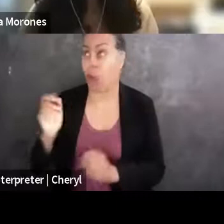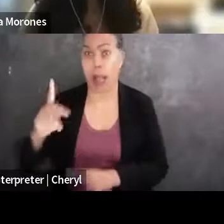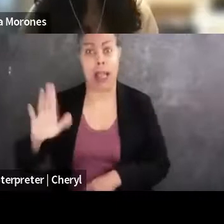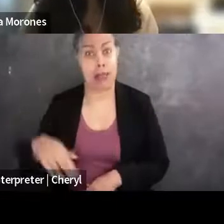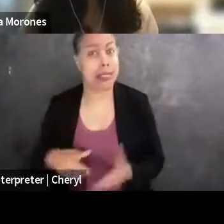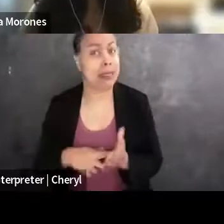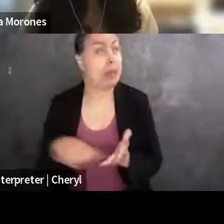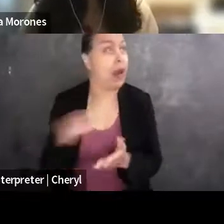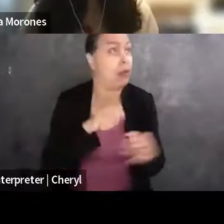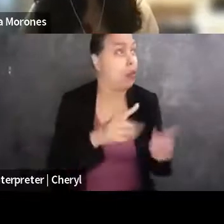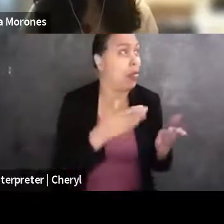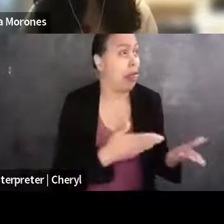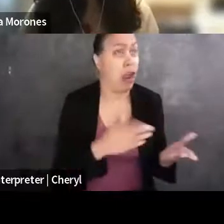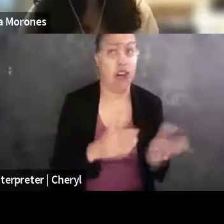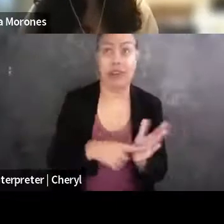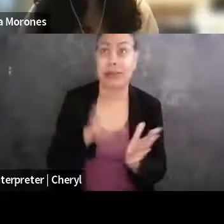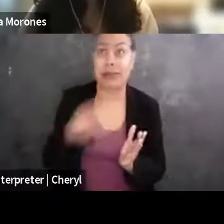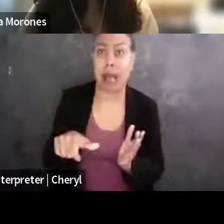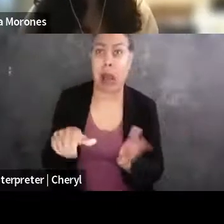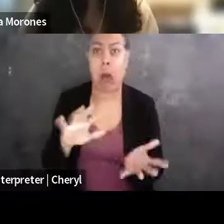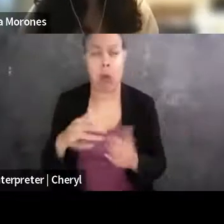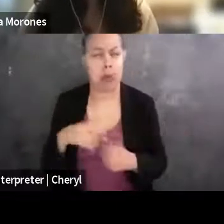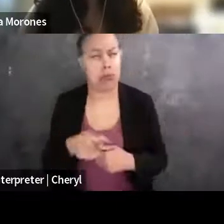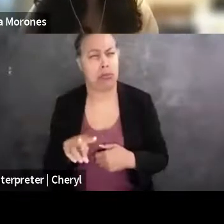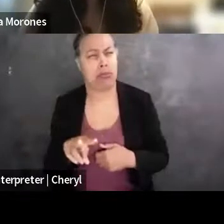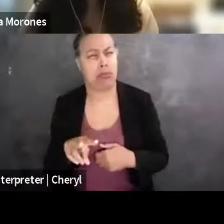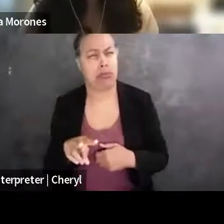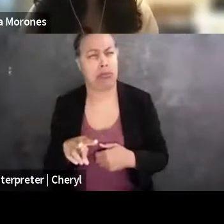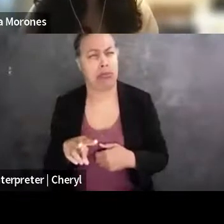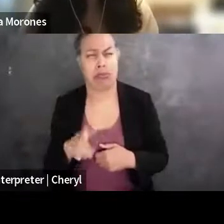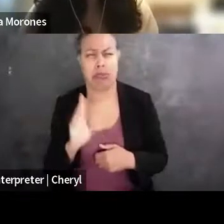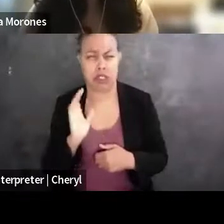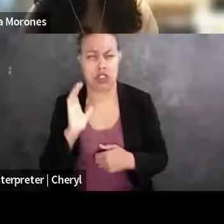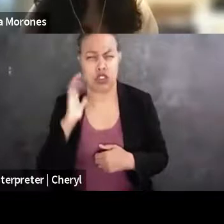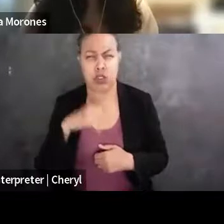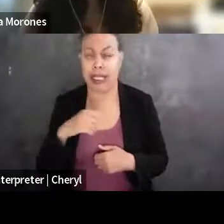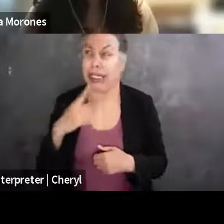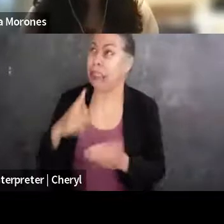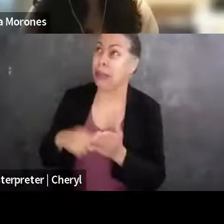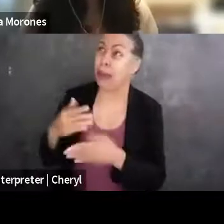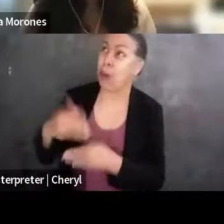windows don't open, and we were all like, okay, like, this is the most weirdly constructed house that I am currently imagining.